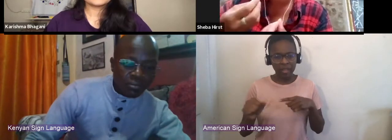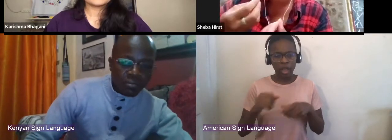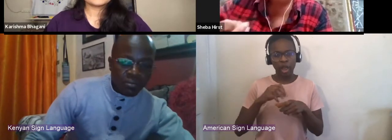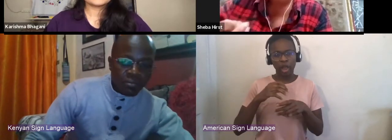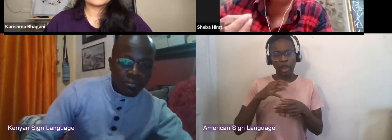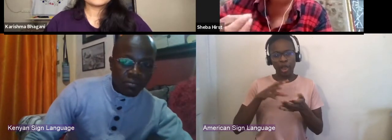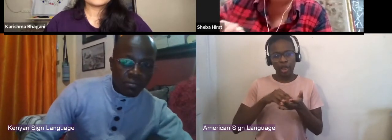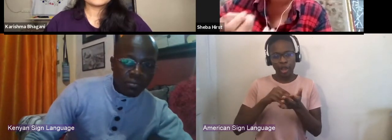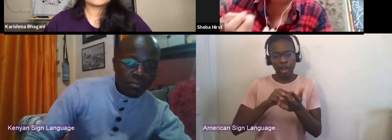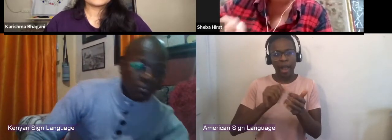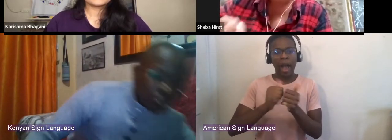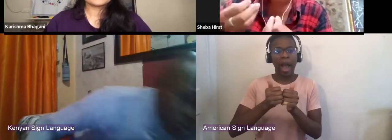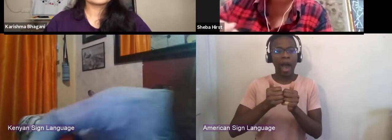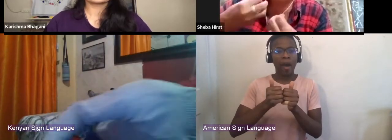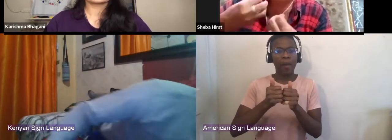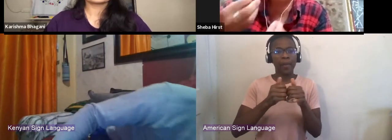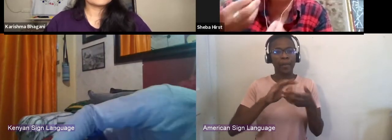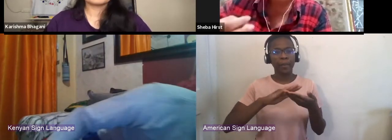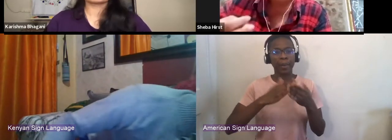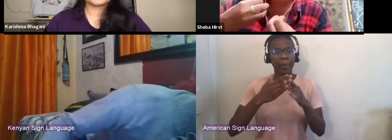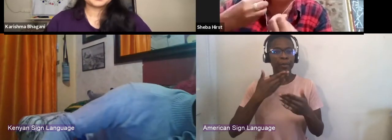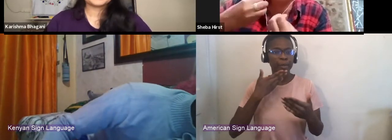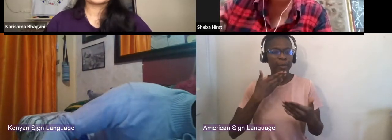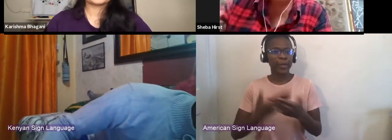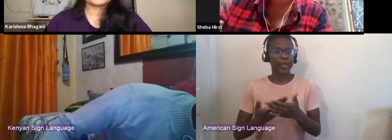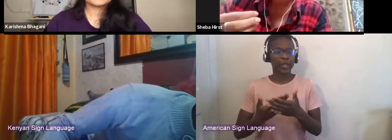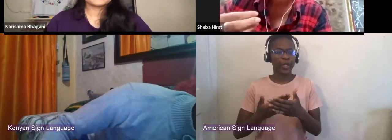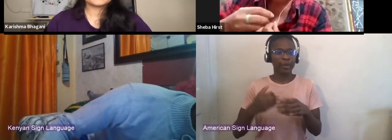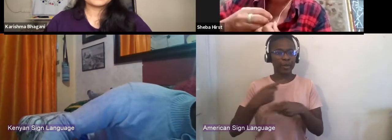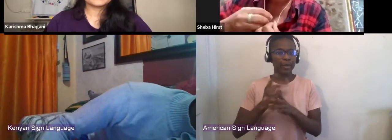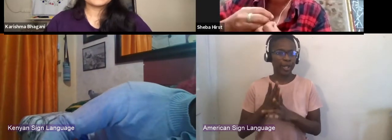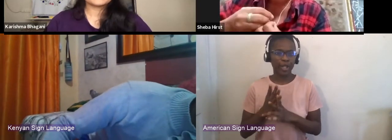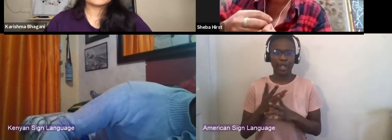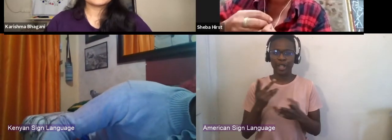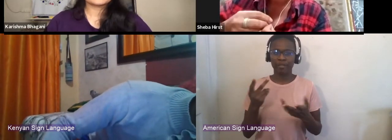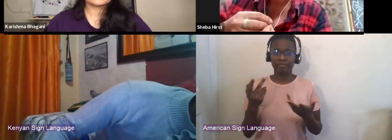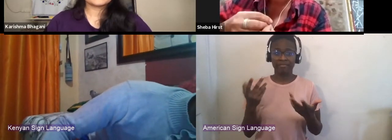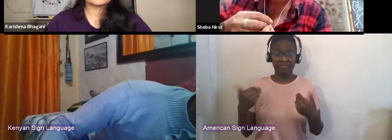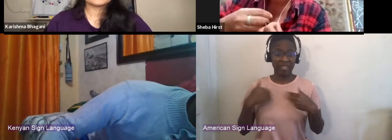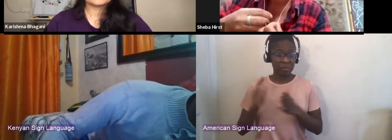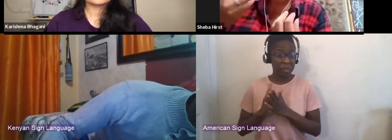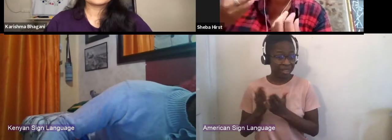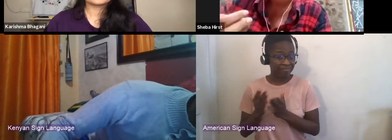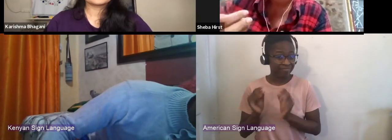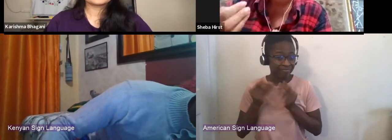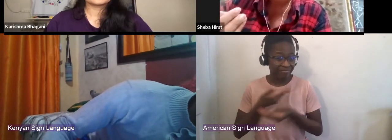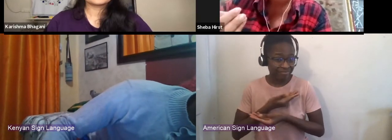Isn't another simpler, there's not a school. There's not a book. There's not a manual. There is the accumulation